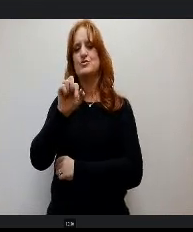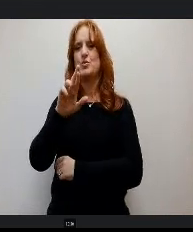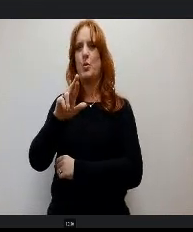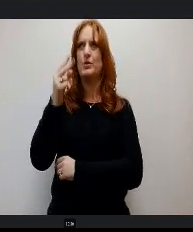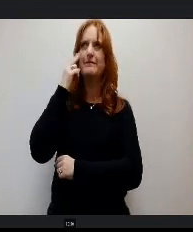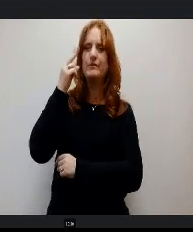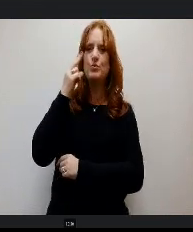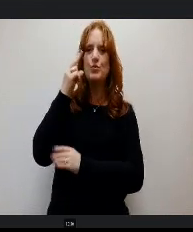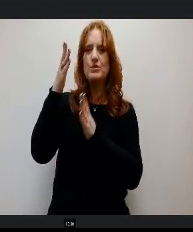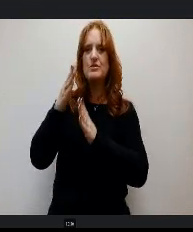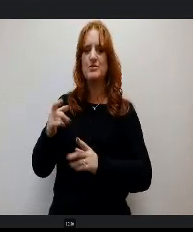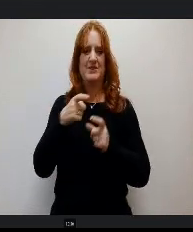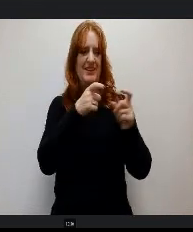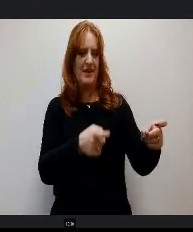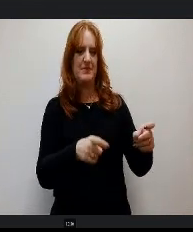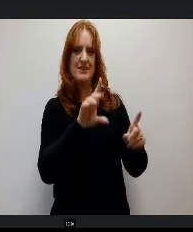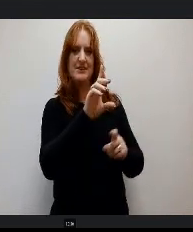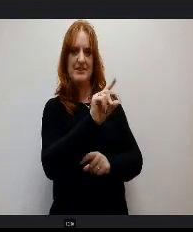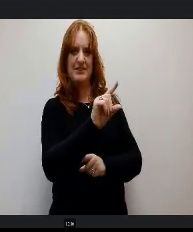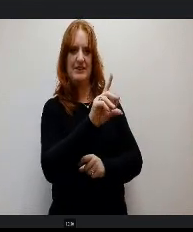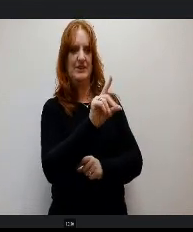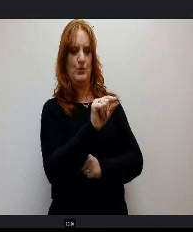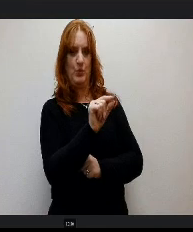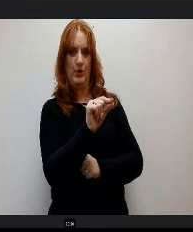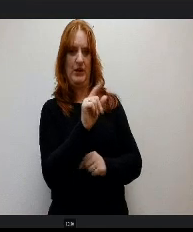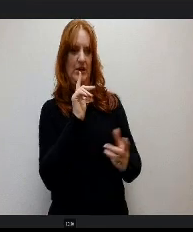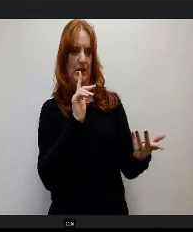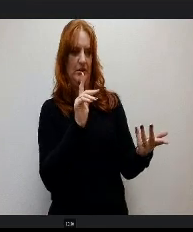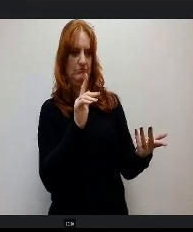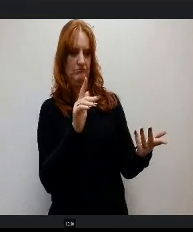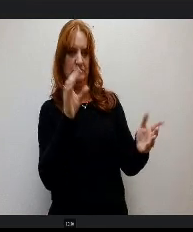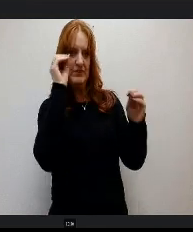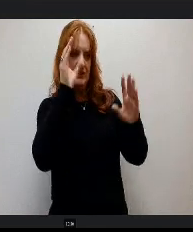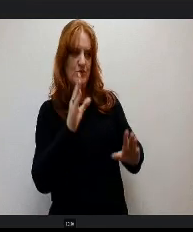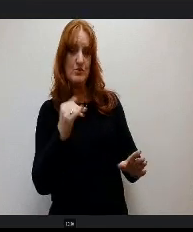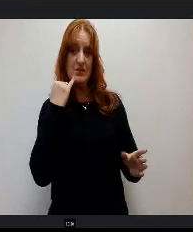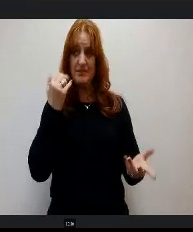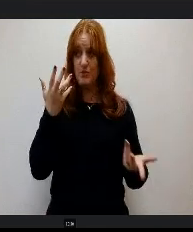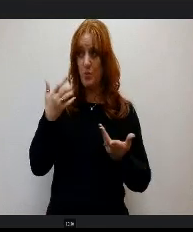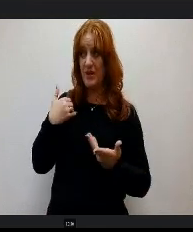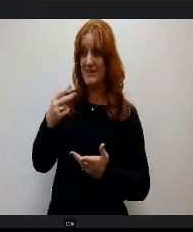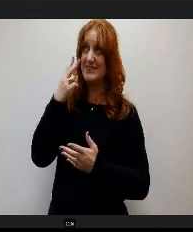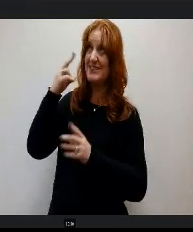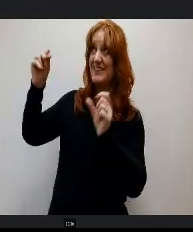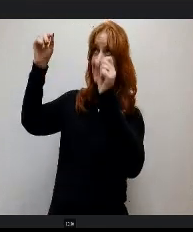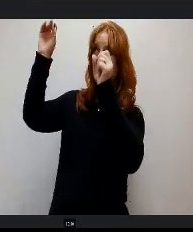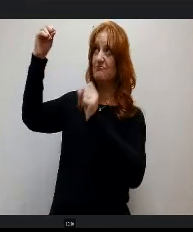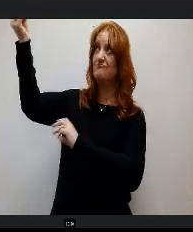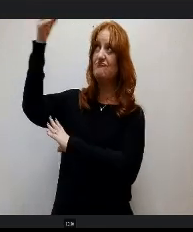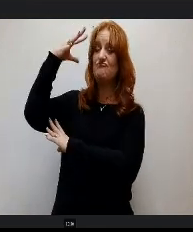Put a call out to our network of D20 teachers and said if you want solar viewers, let us know, we'll set them aside. And so we